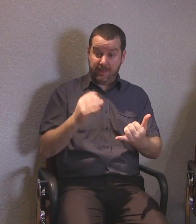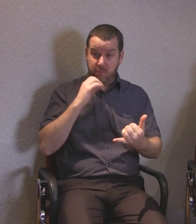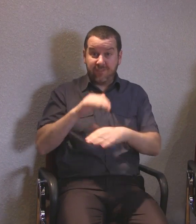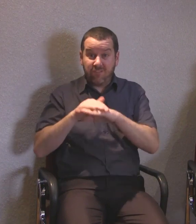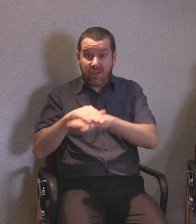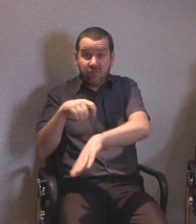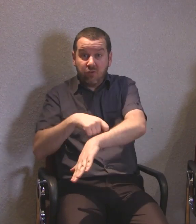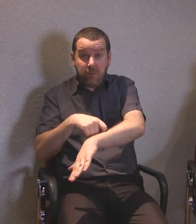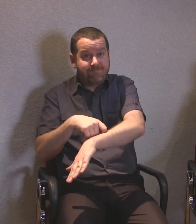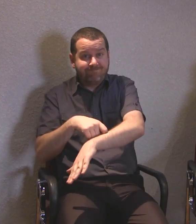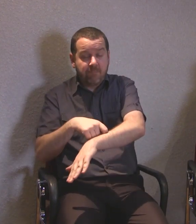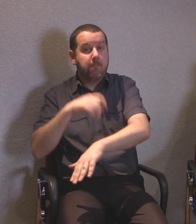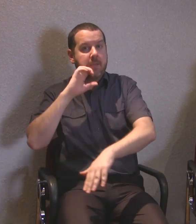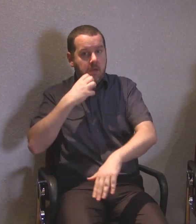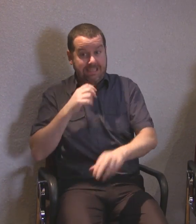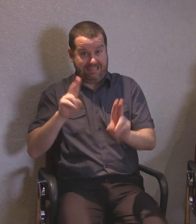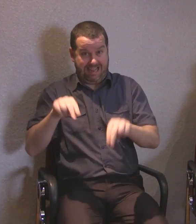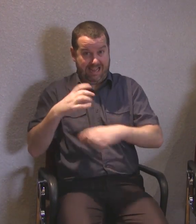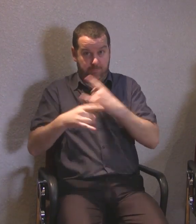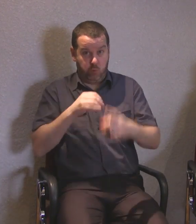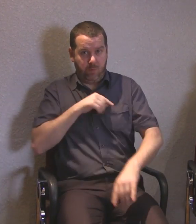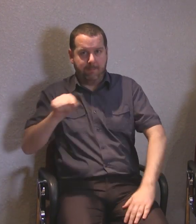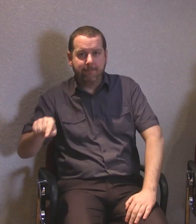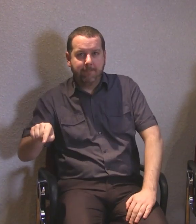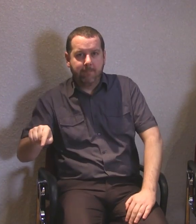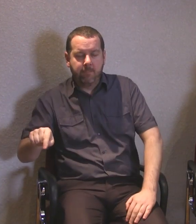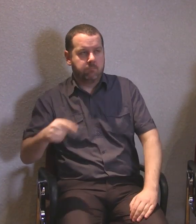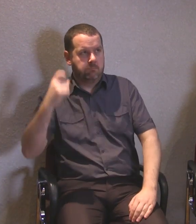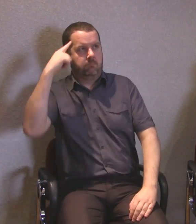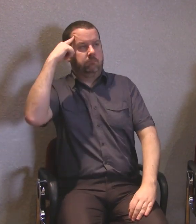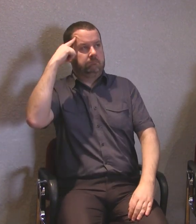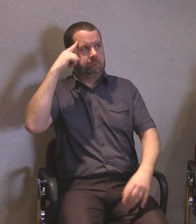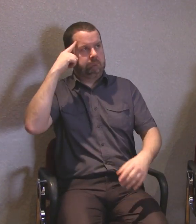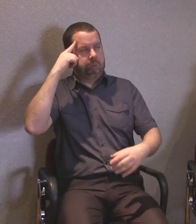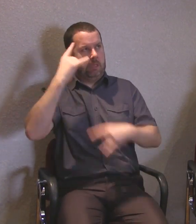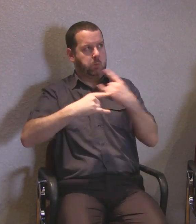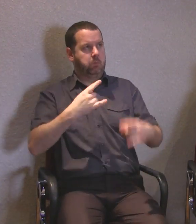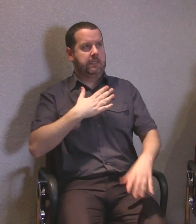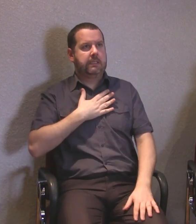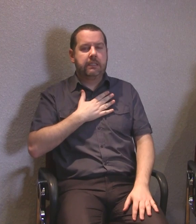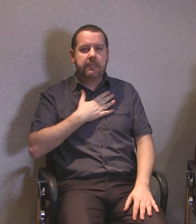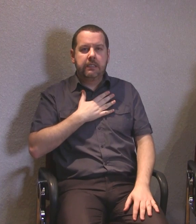He was upset because he felt he could get in trouble for no reason.